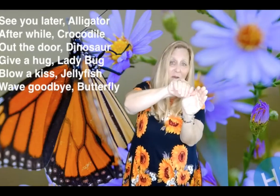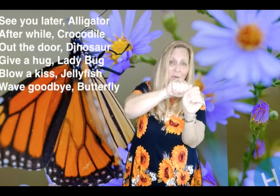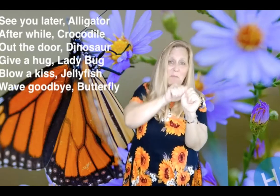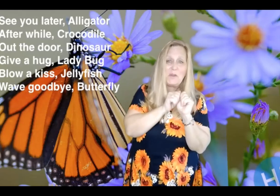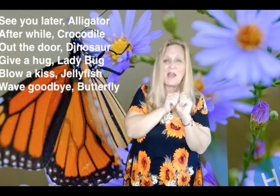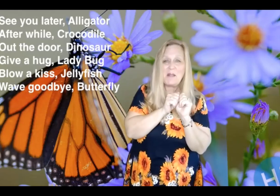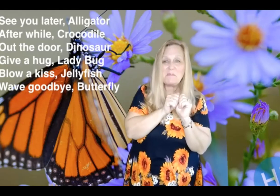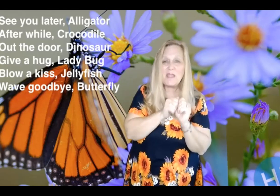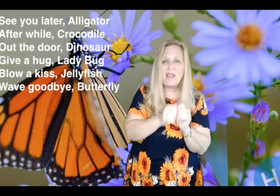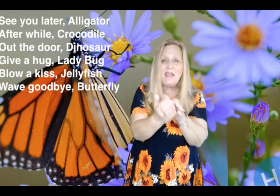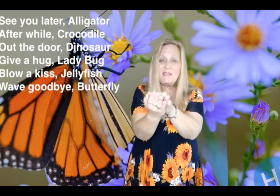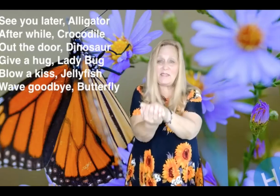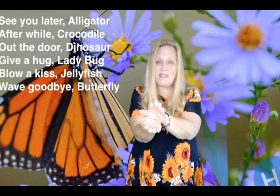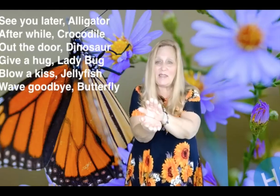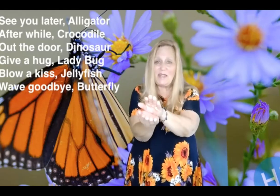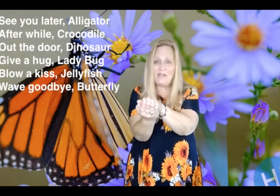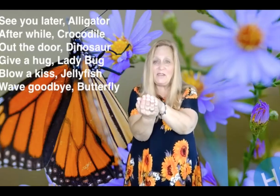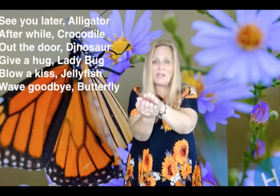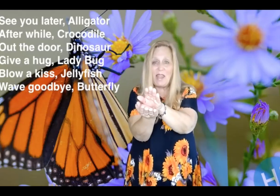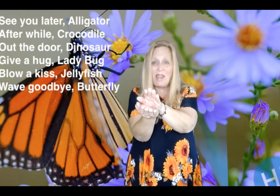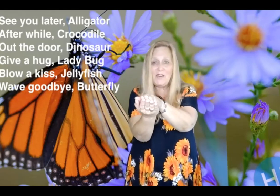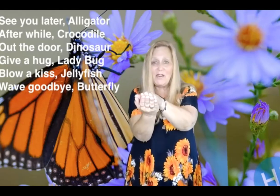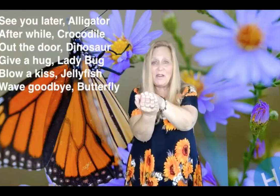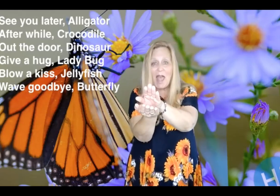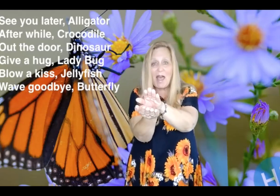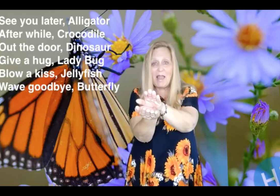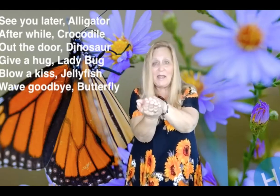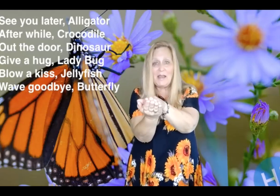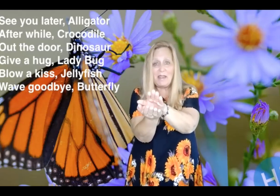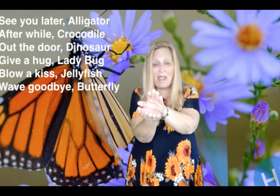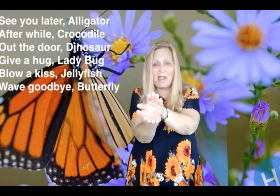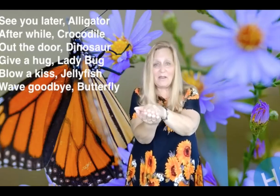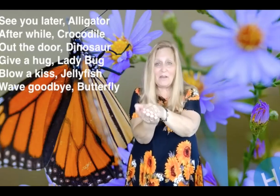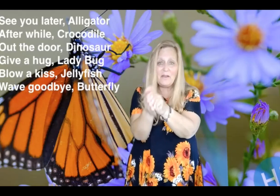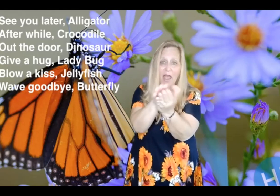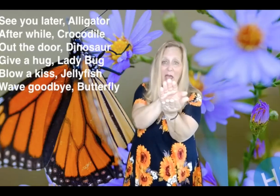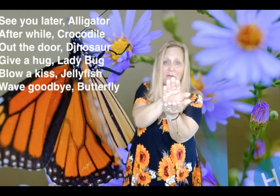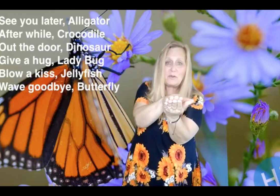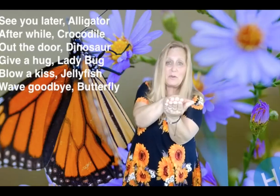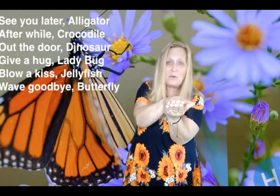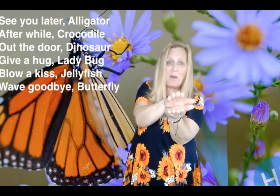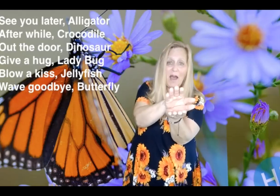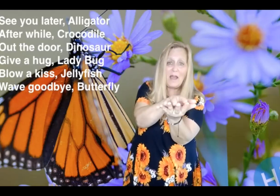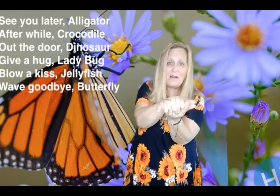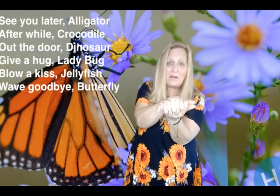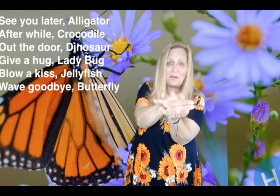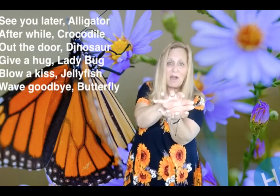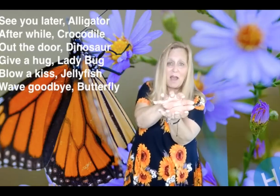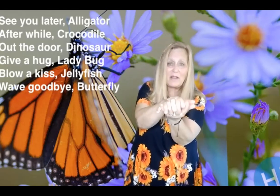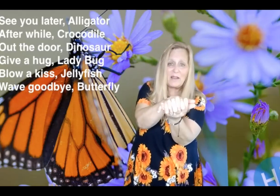One more time. See you later alligator after while crocodile.